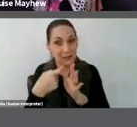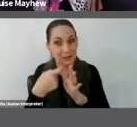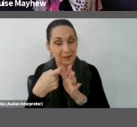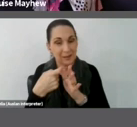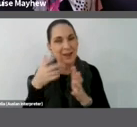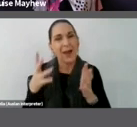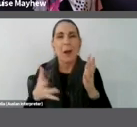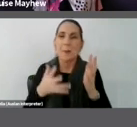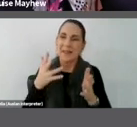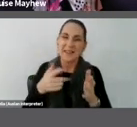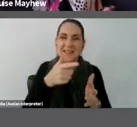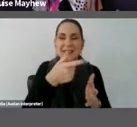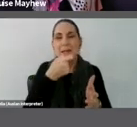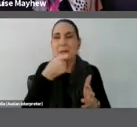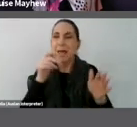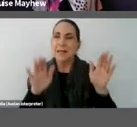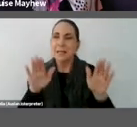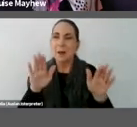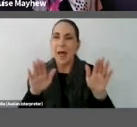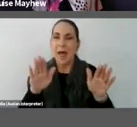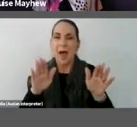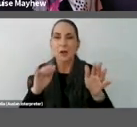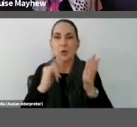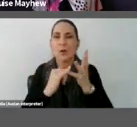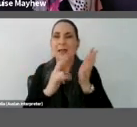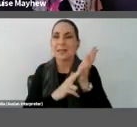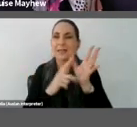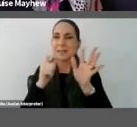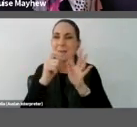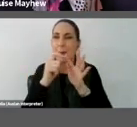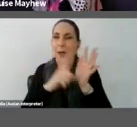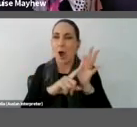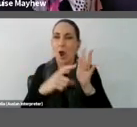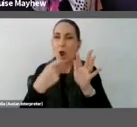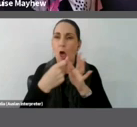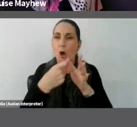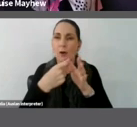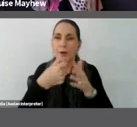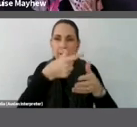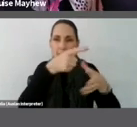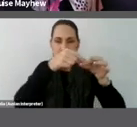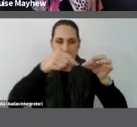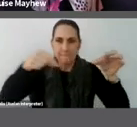equivalent of snap lock bags, so they were made for housewives to keep food